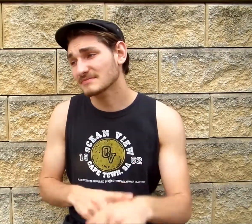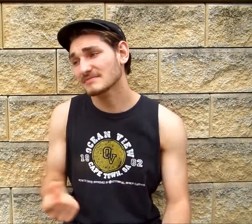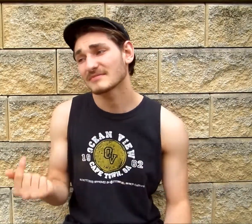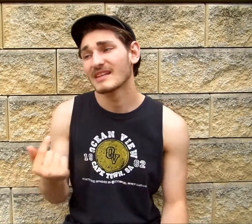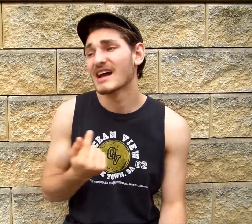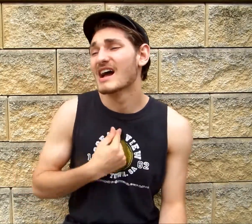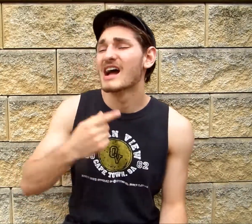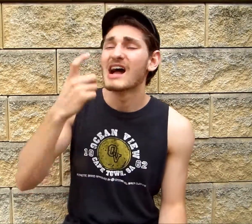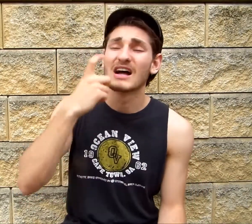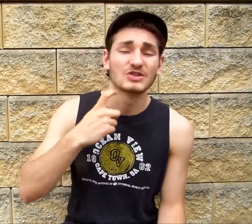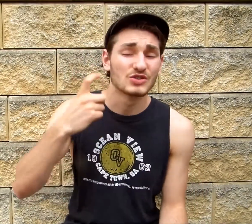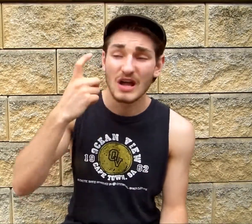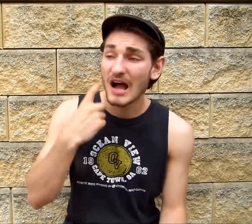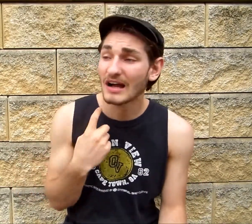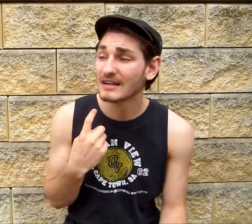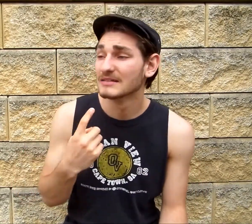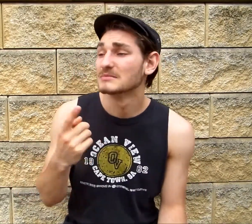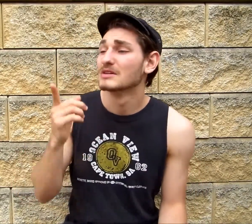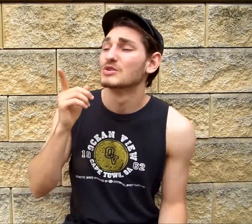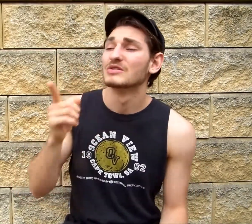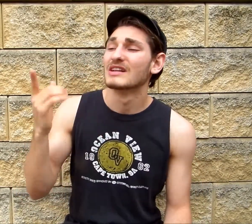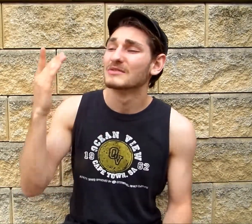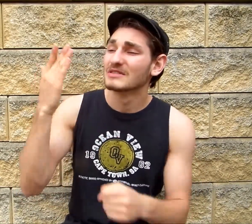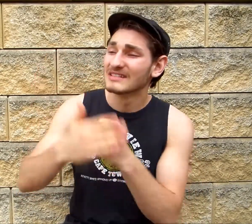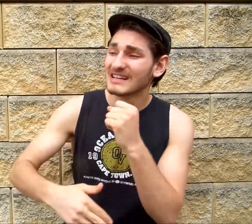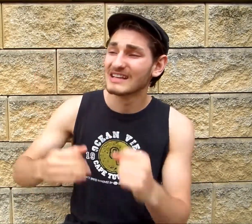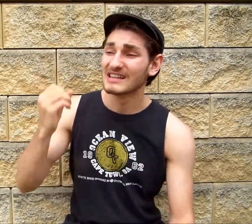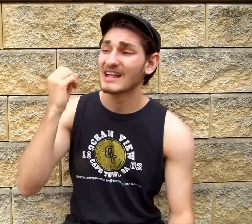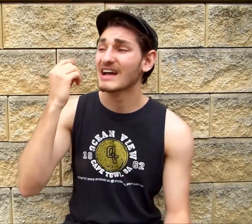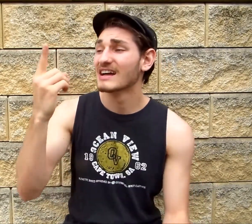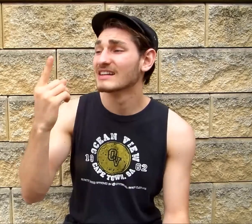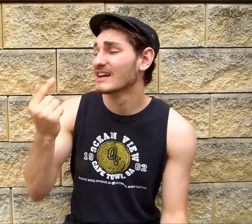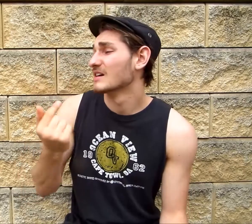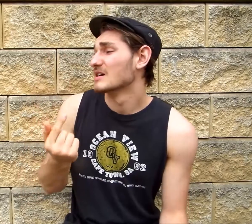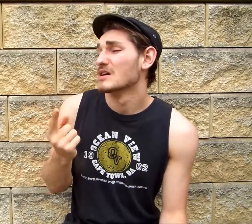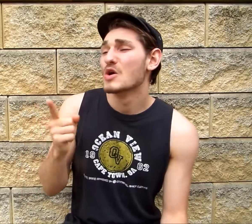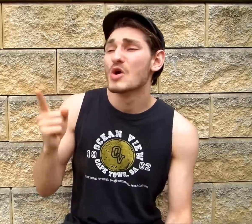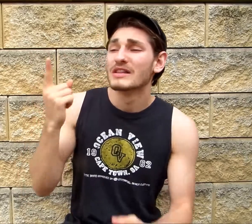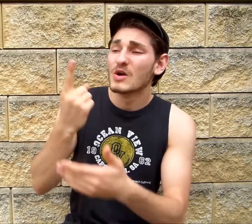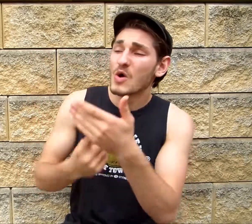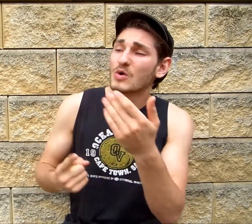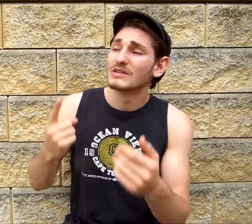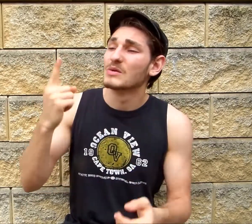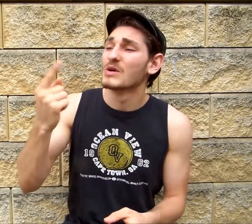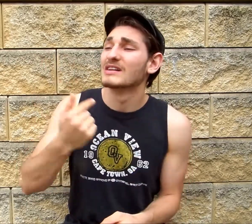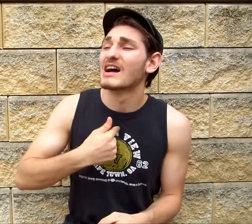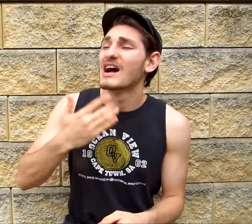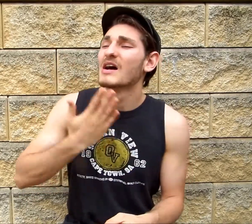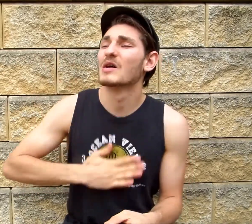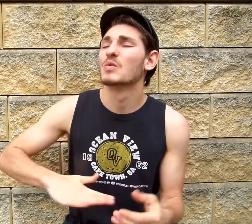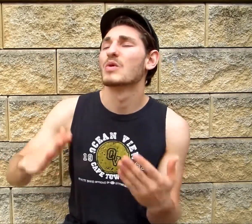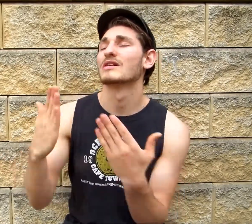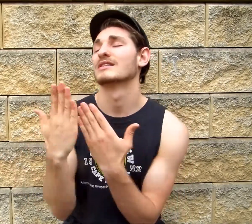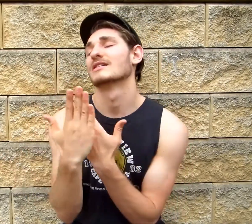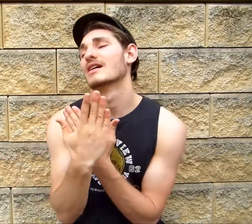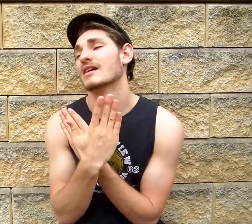I try, and I try, but you'll never see that You're the only one I wanna love,